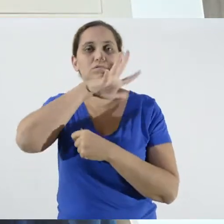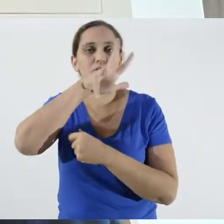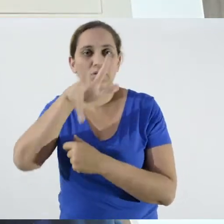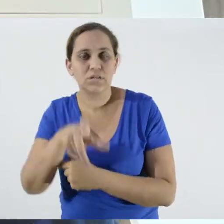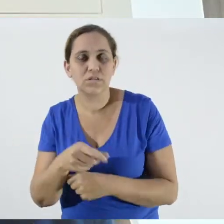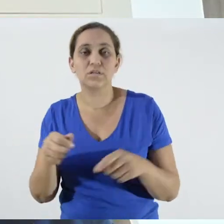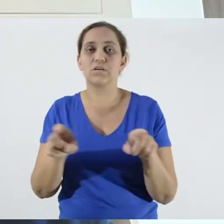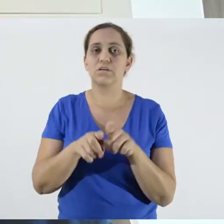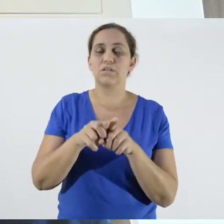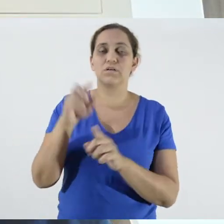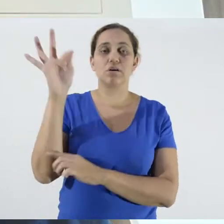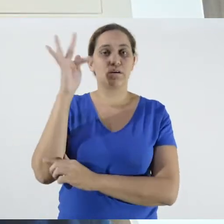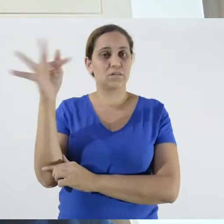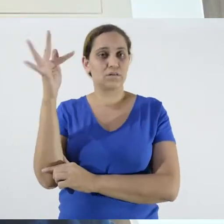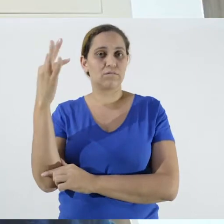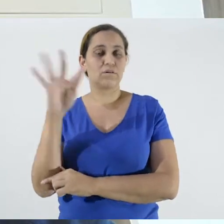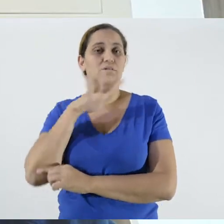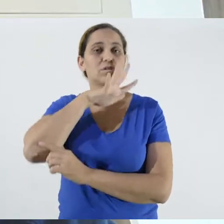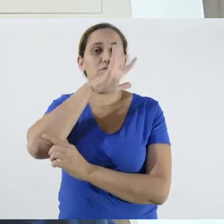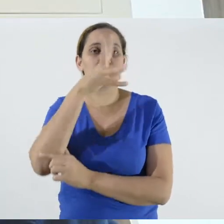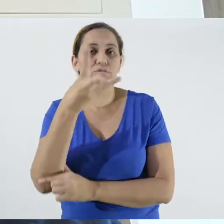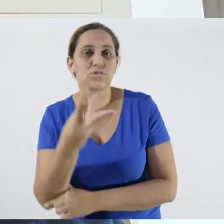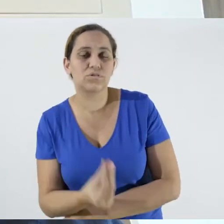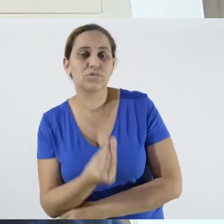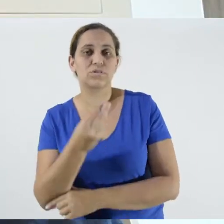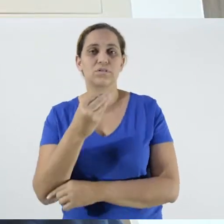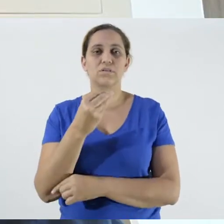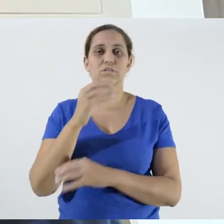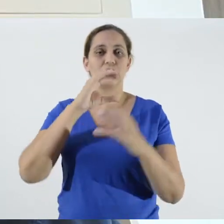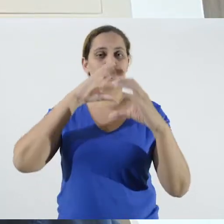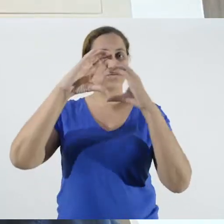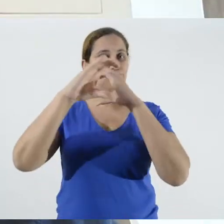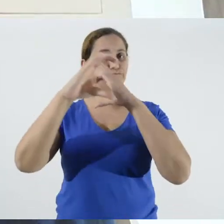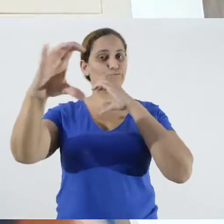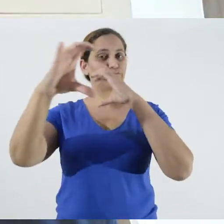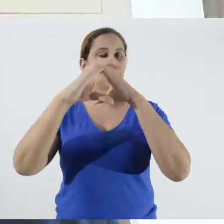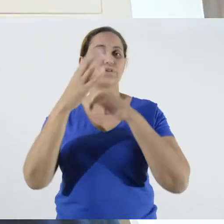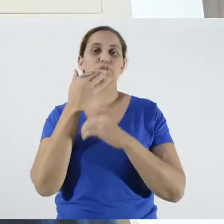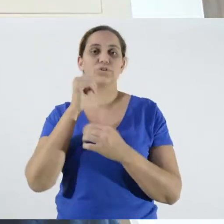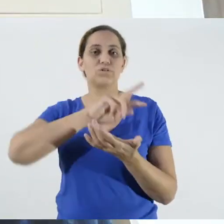both from USP. We are both doing this with other people